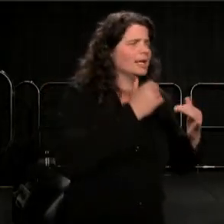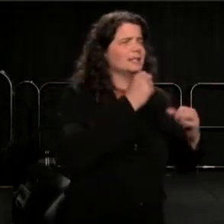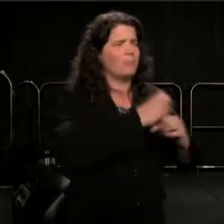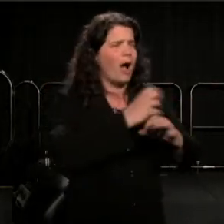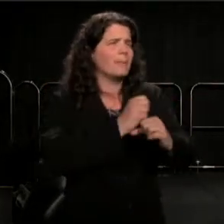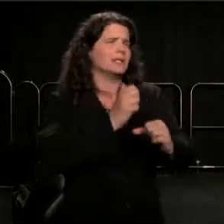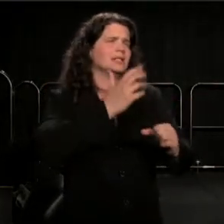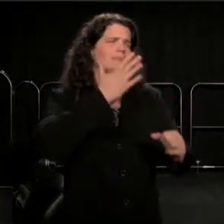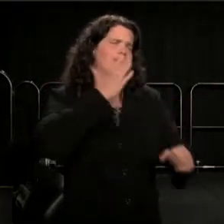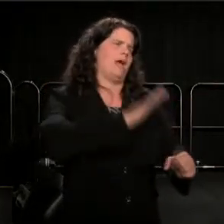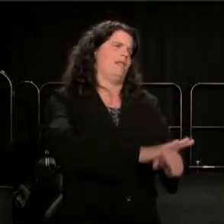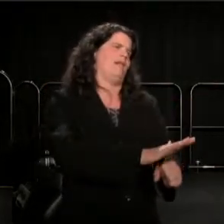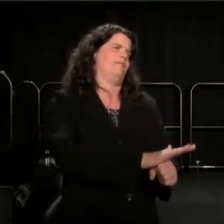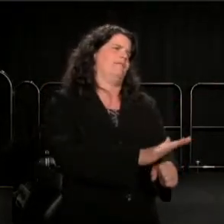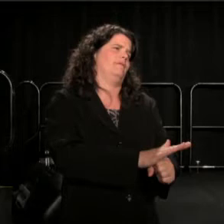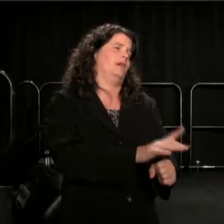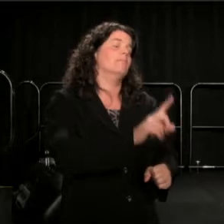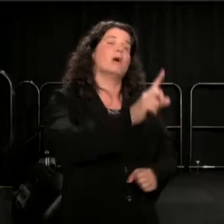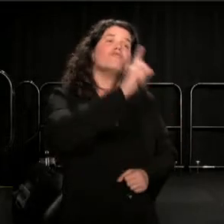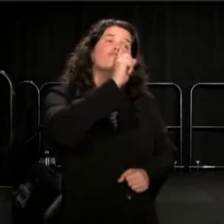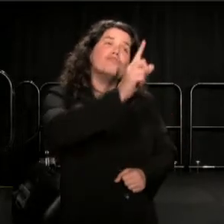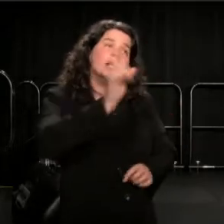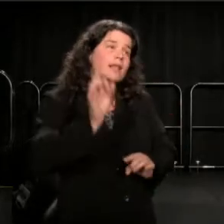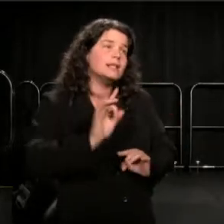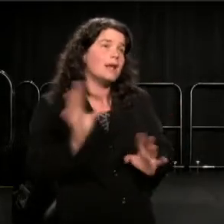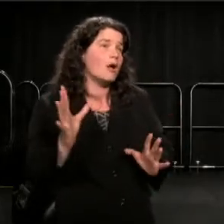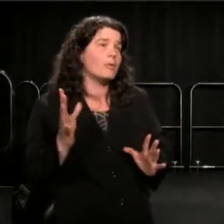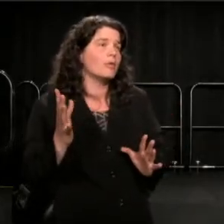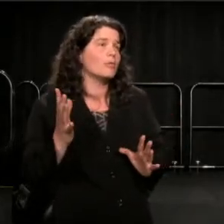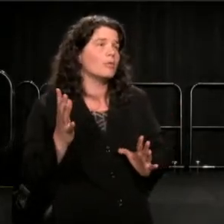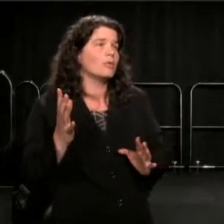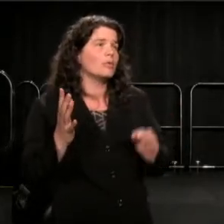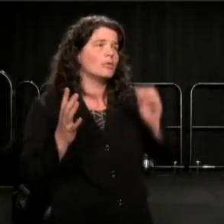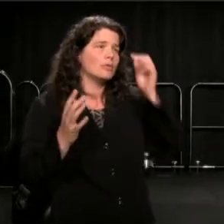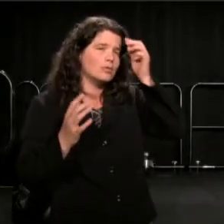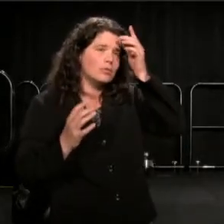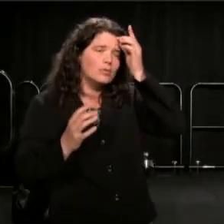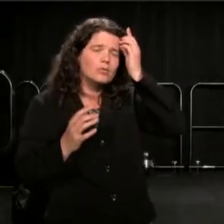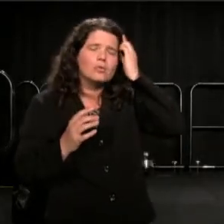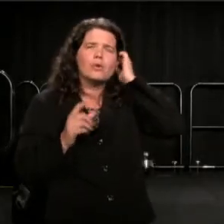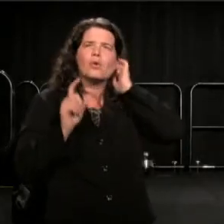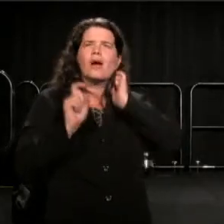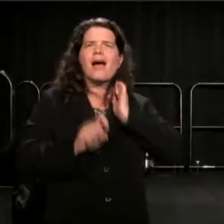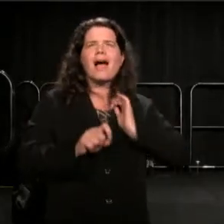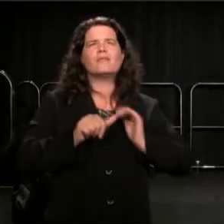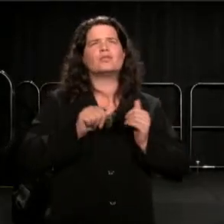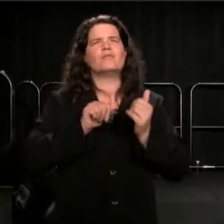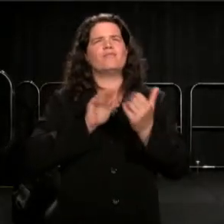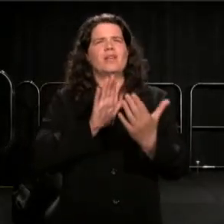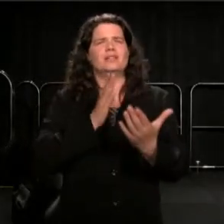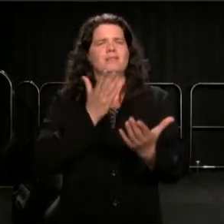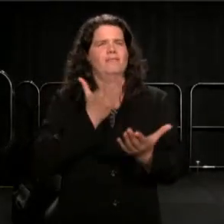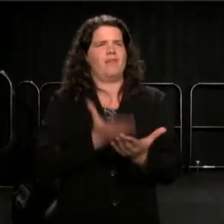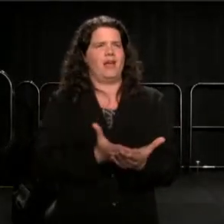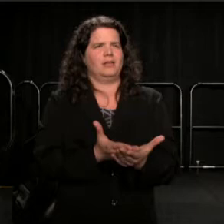but what's really terrible, is to face the fact that you cannot trust your countryman.